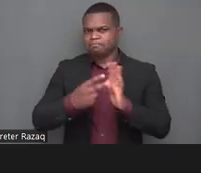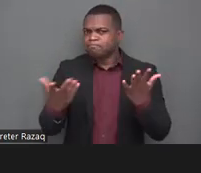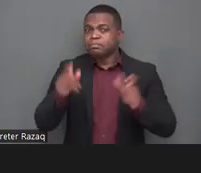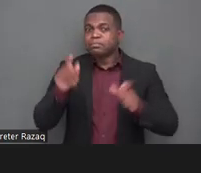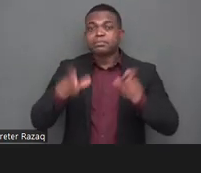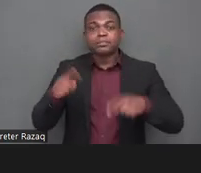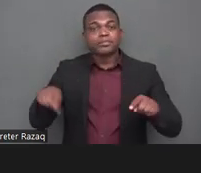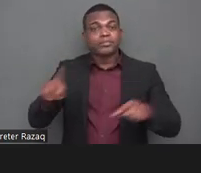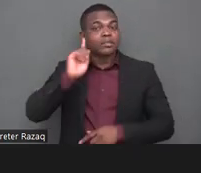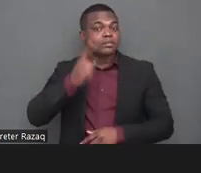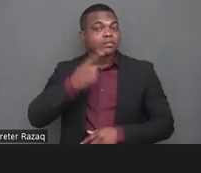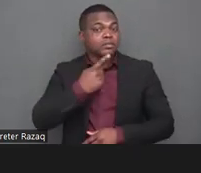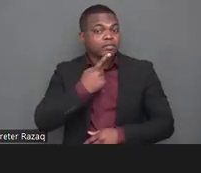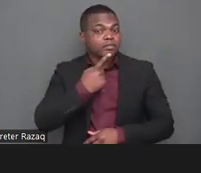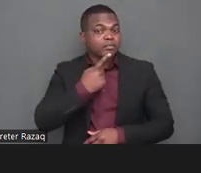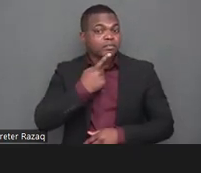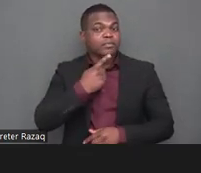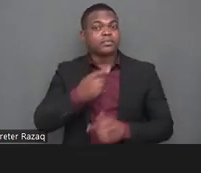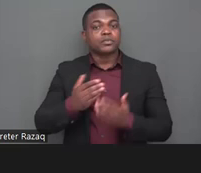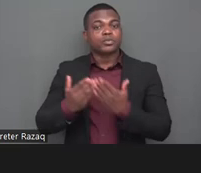uh help helps us a lot